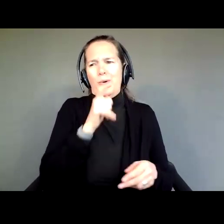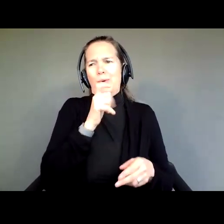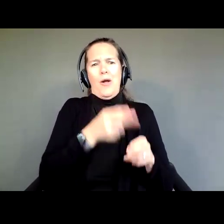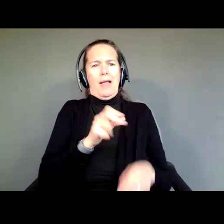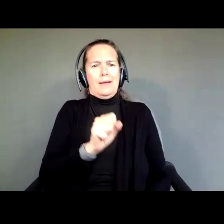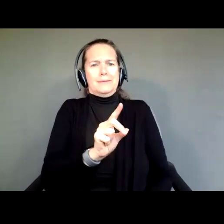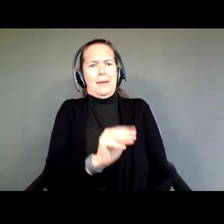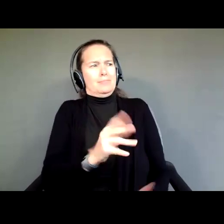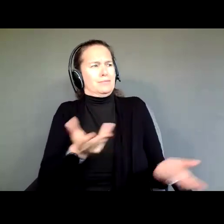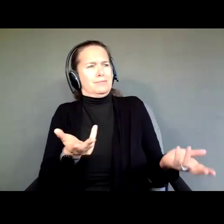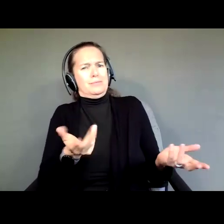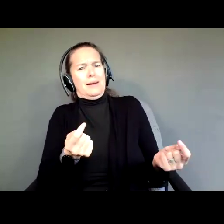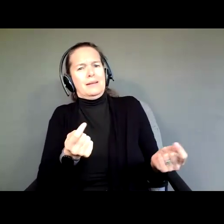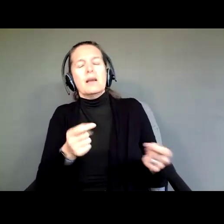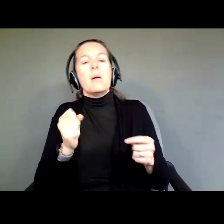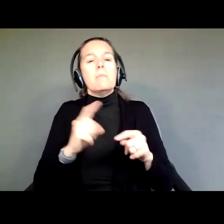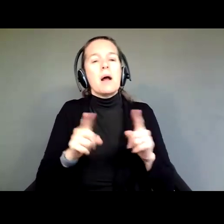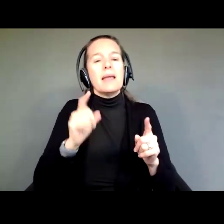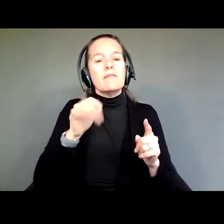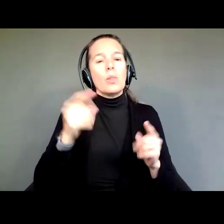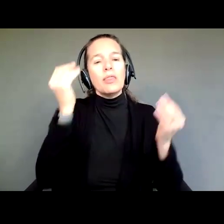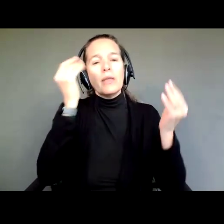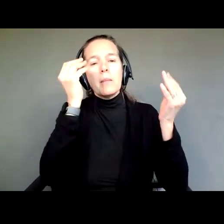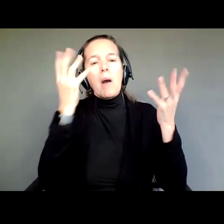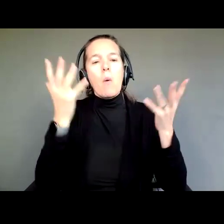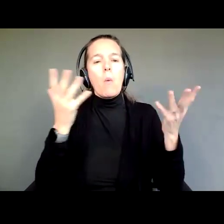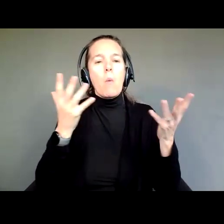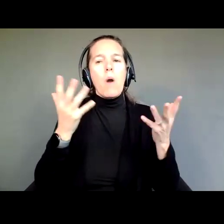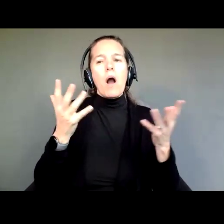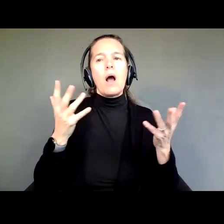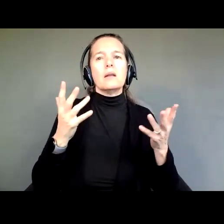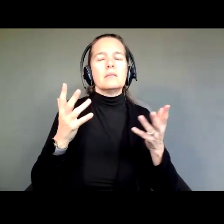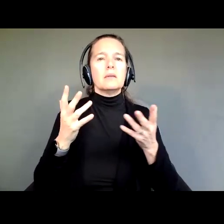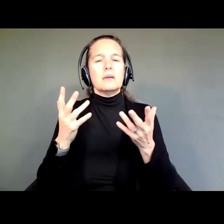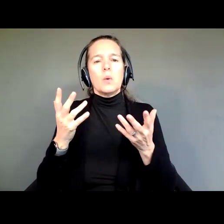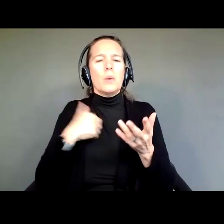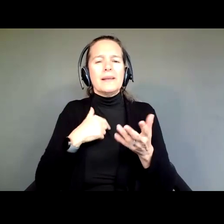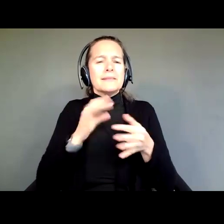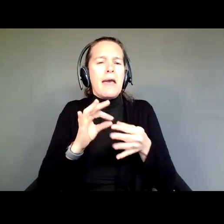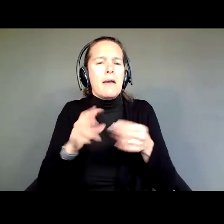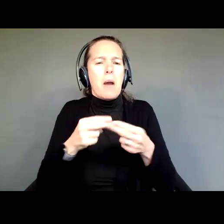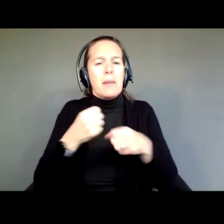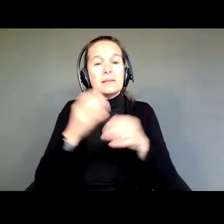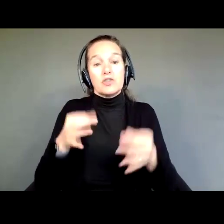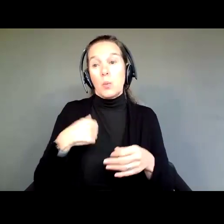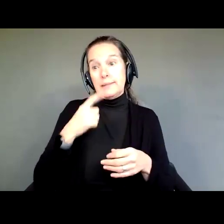But just think about the cliches we use about making decisions. We tell people to make an informed judgment.